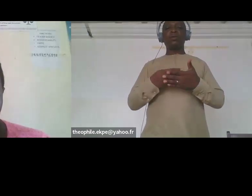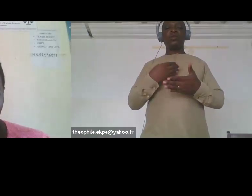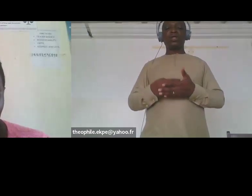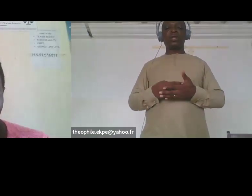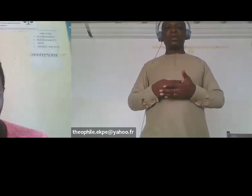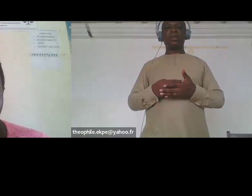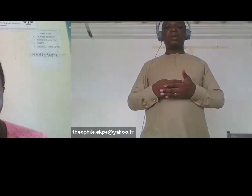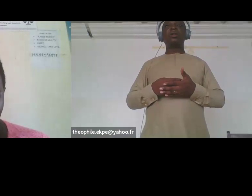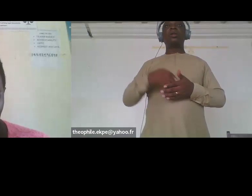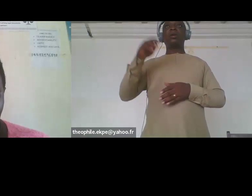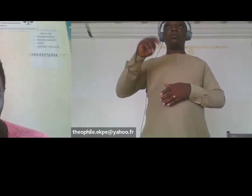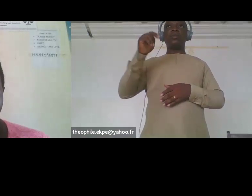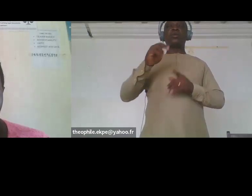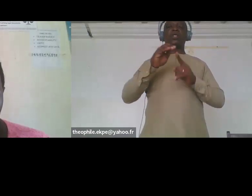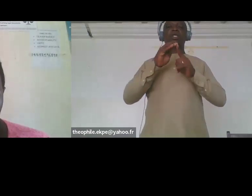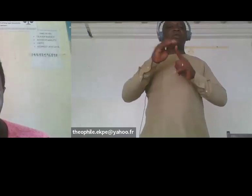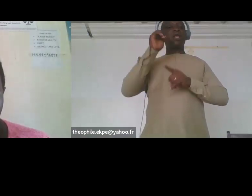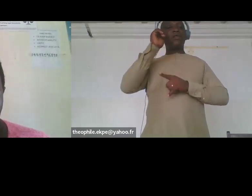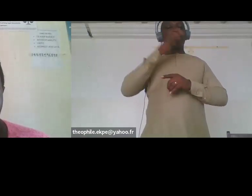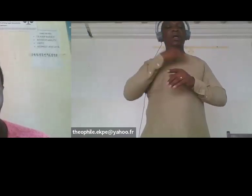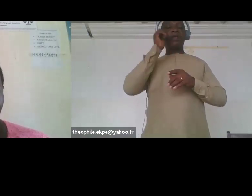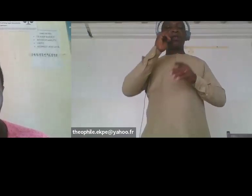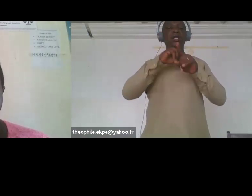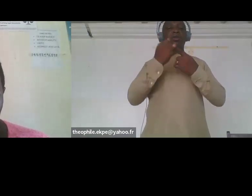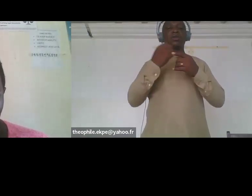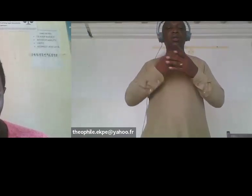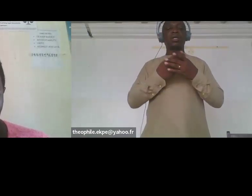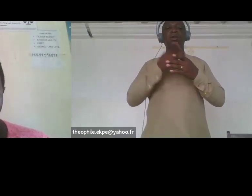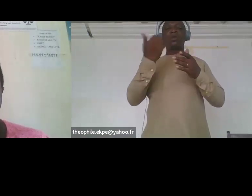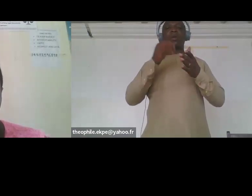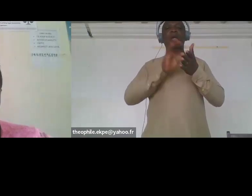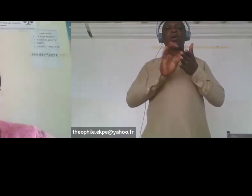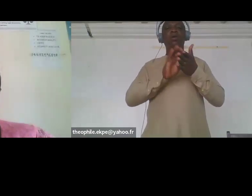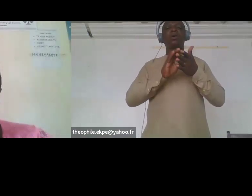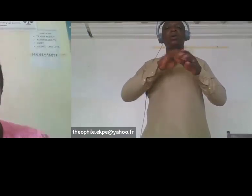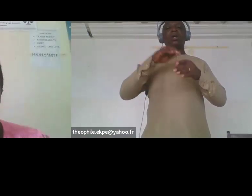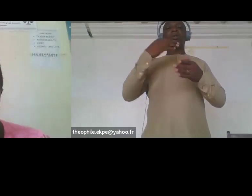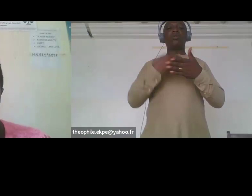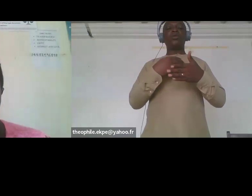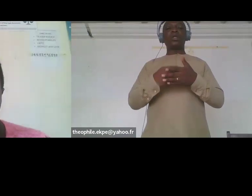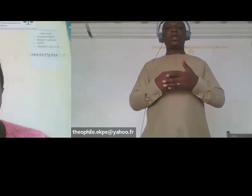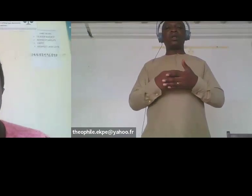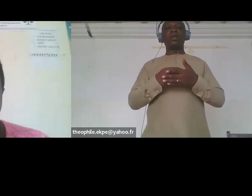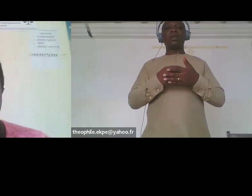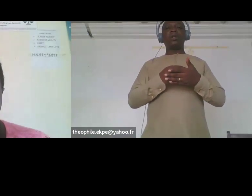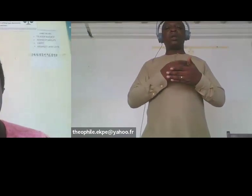included in the budget as well as the barriers to access to public services